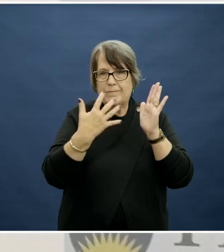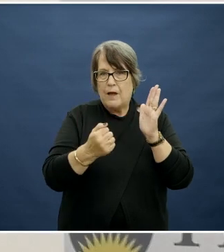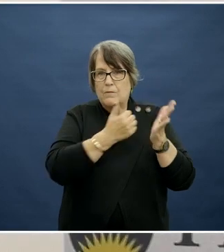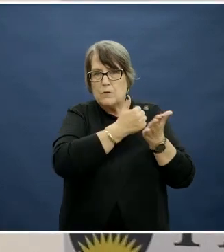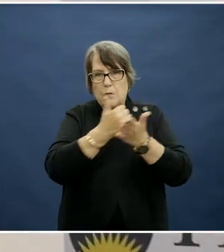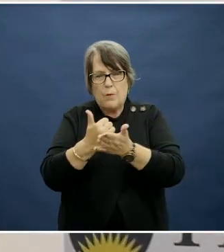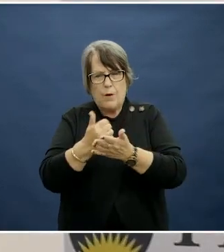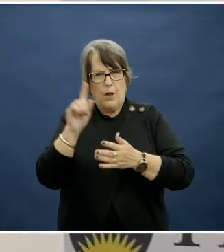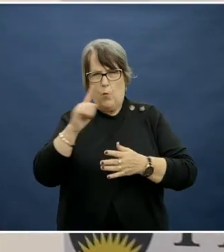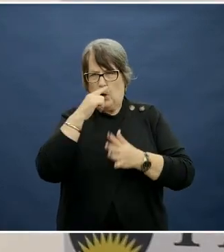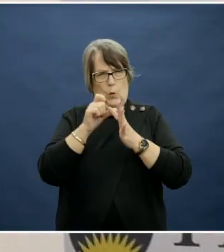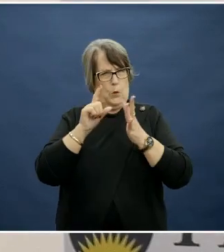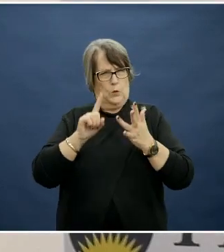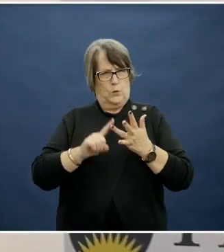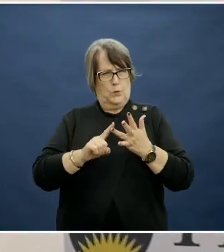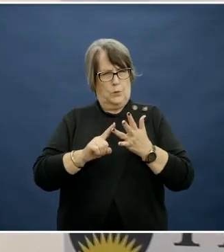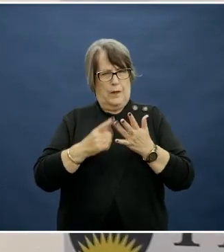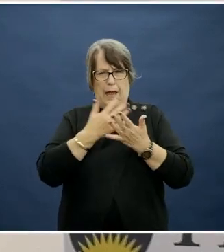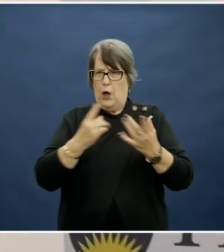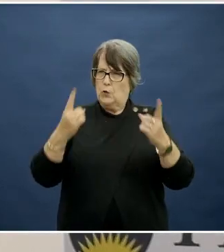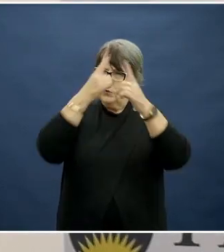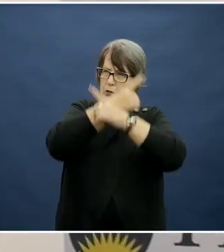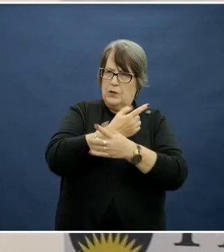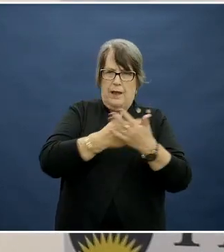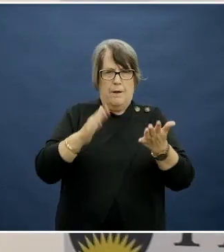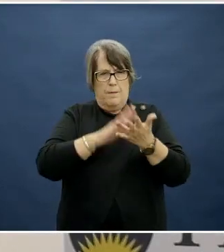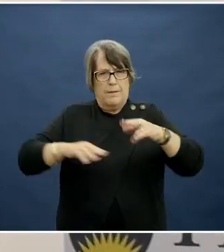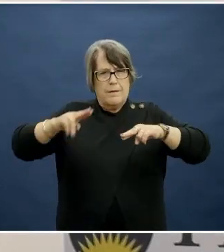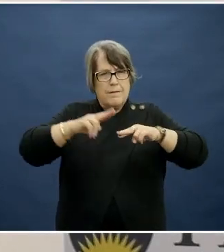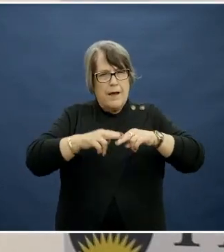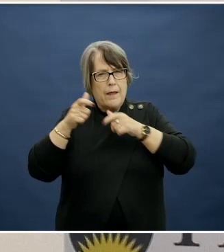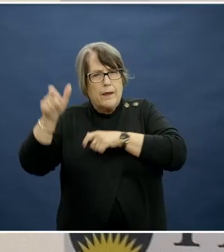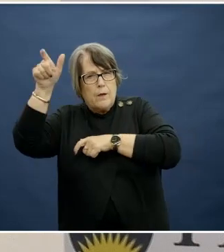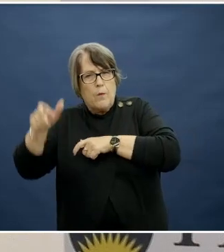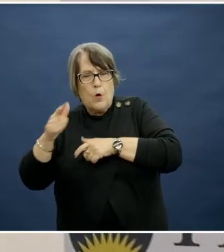of the ways that we can reimagine how parents and caregivers can be supported to get better